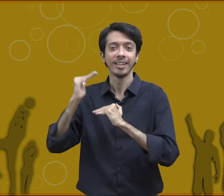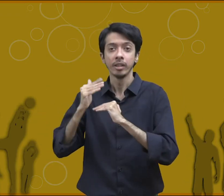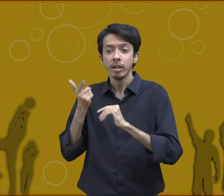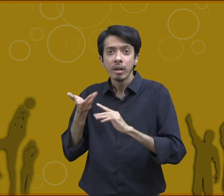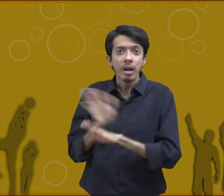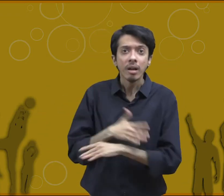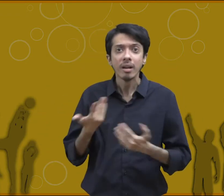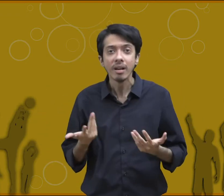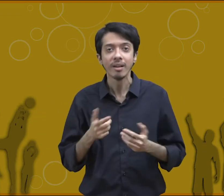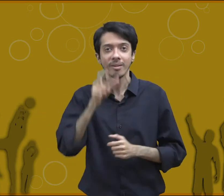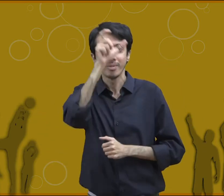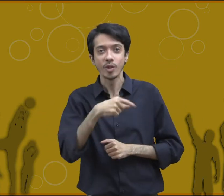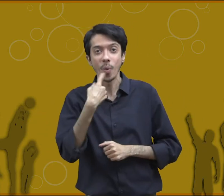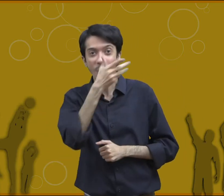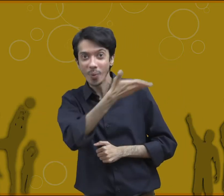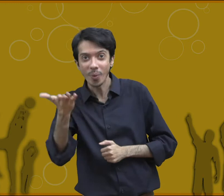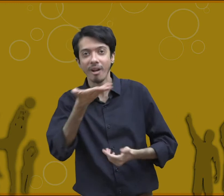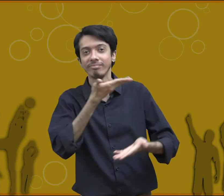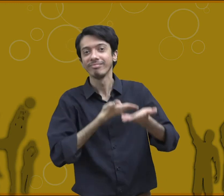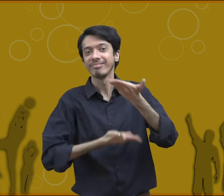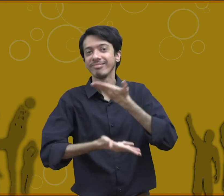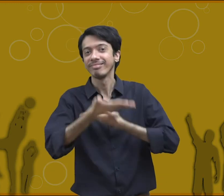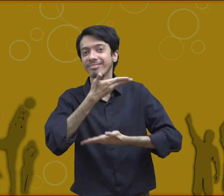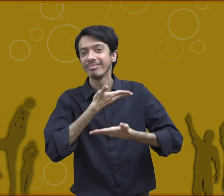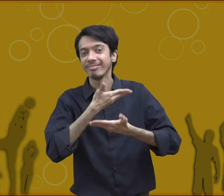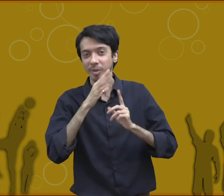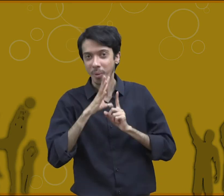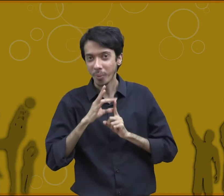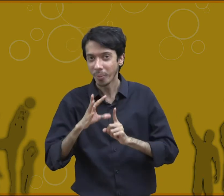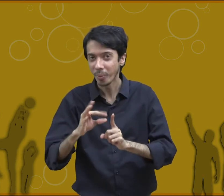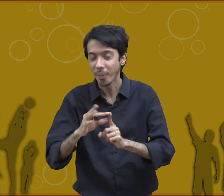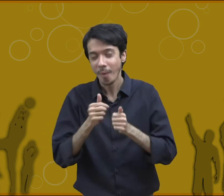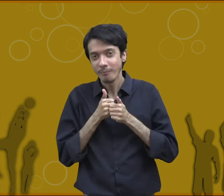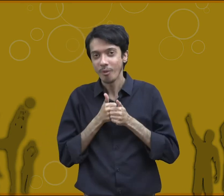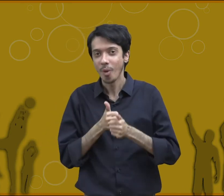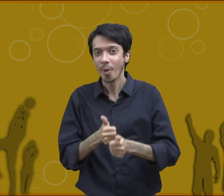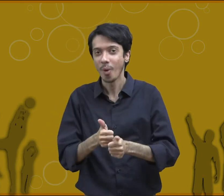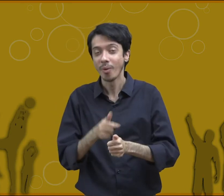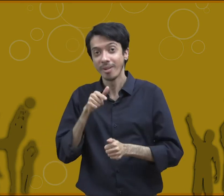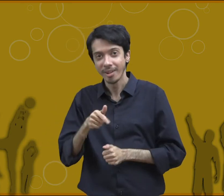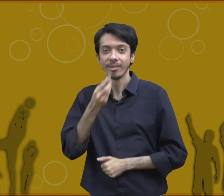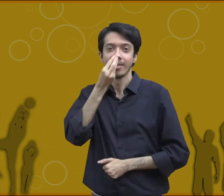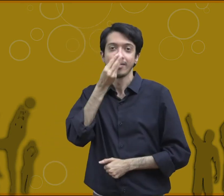a great extent so that the health of individuals can be improved this will make a person's life